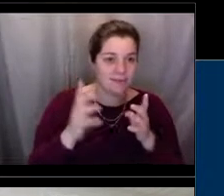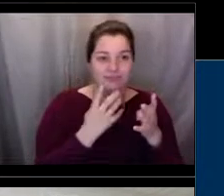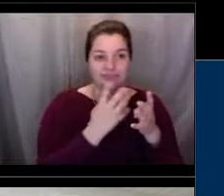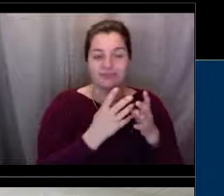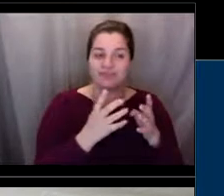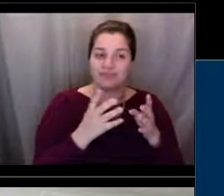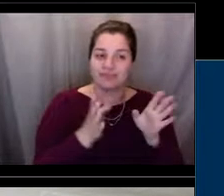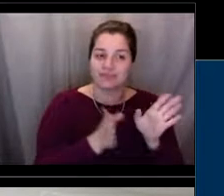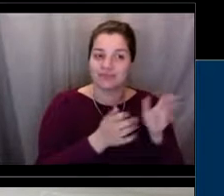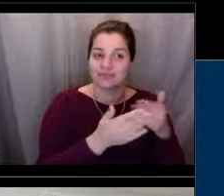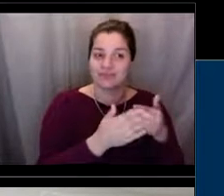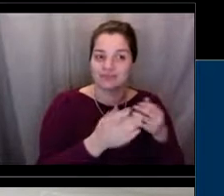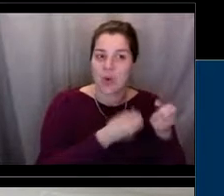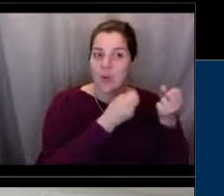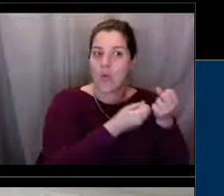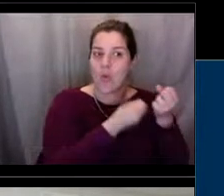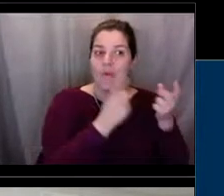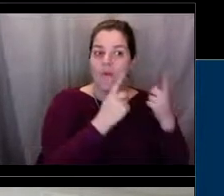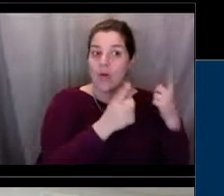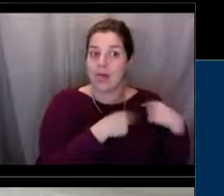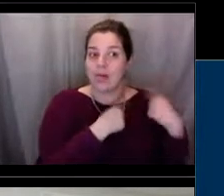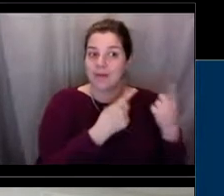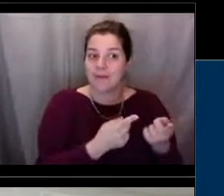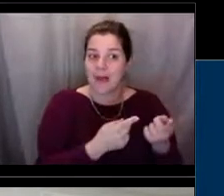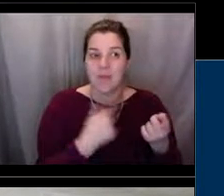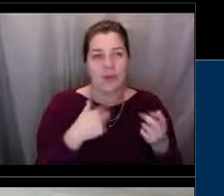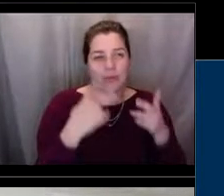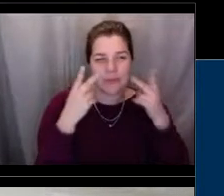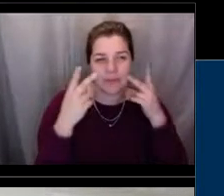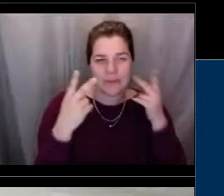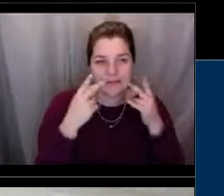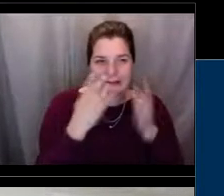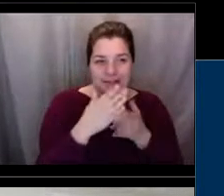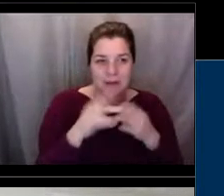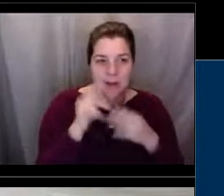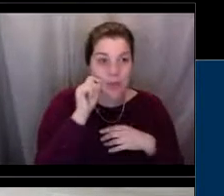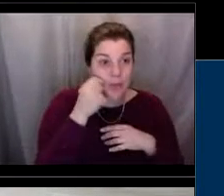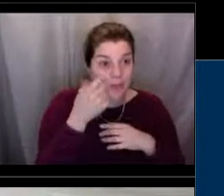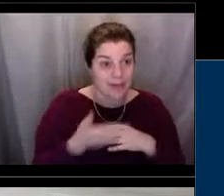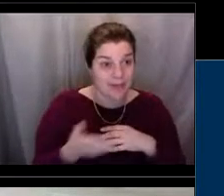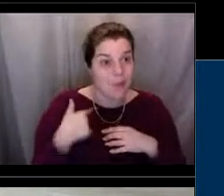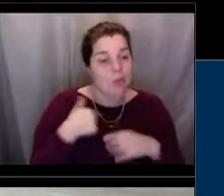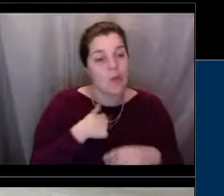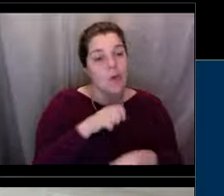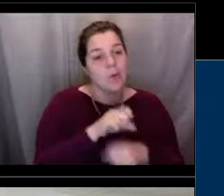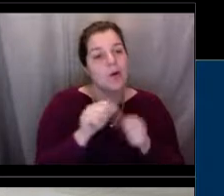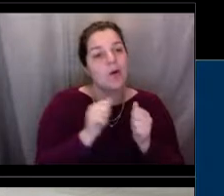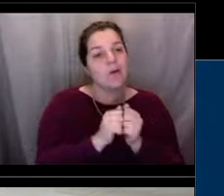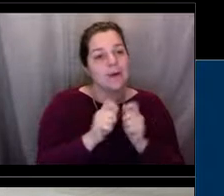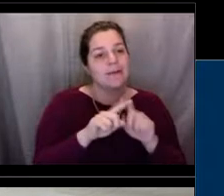but we thought it would be very cool if you guys could see some of the marine mammals that we work with on a regular basis